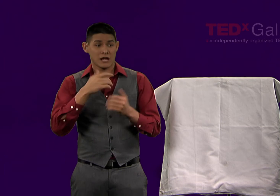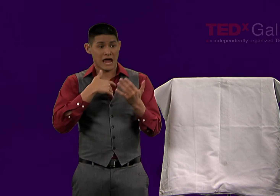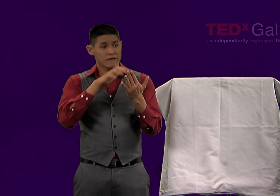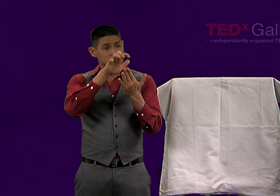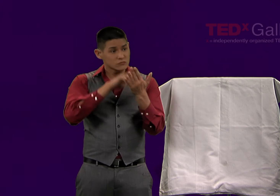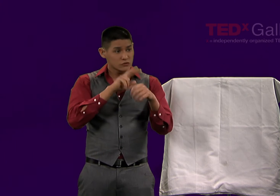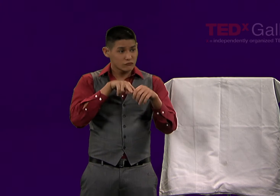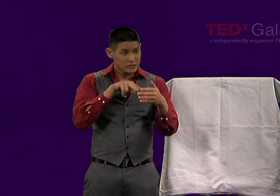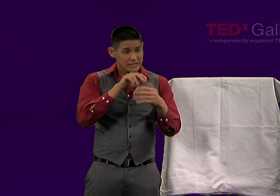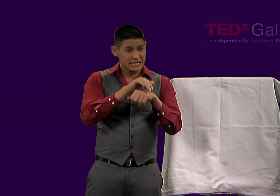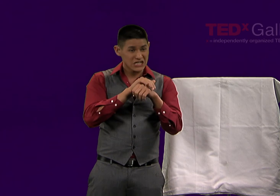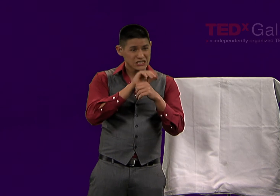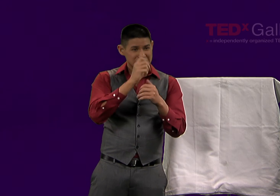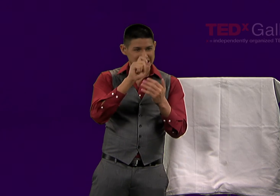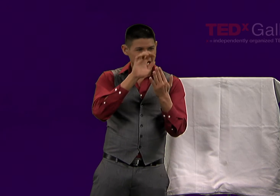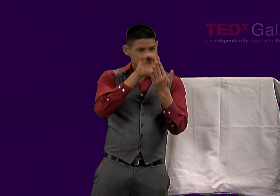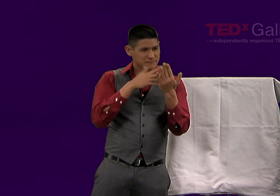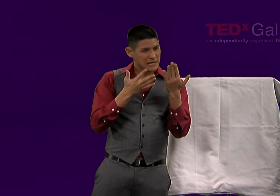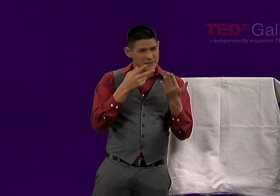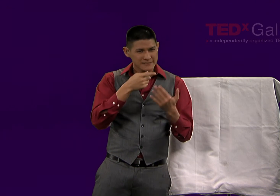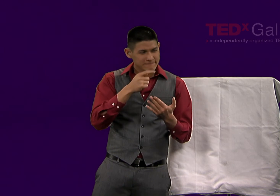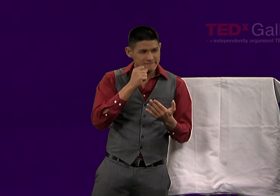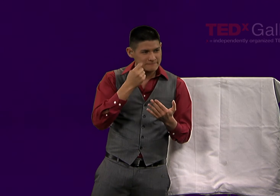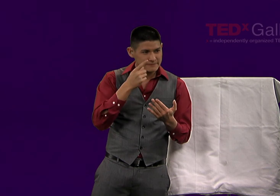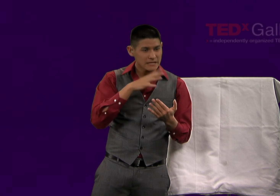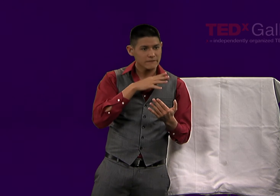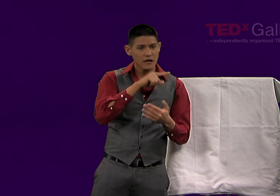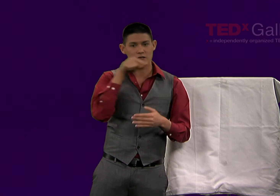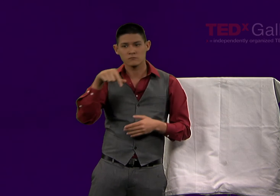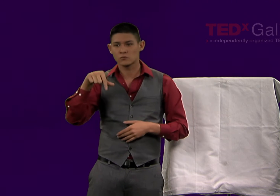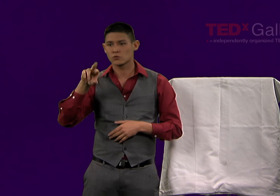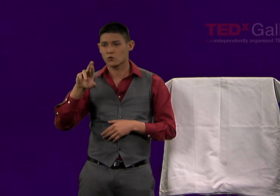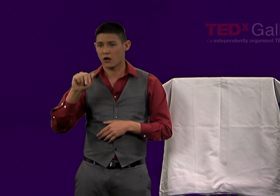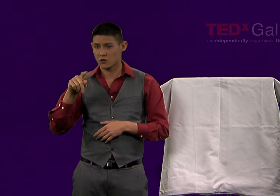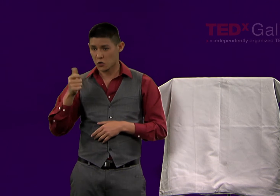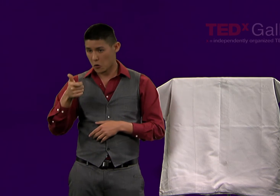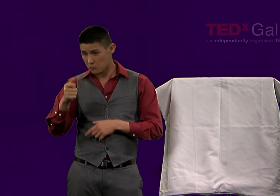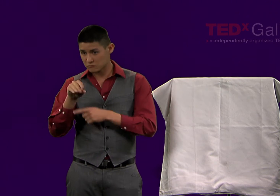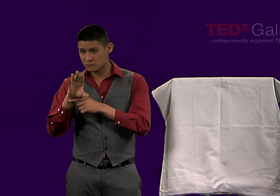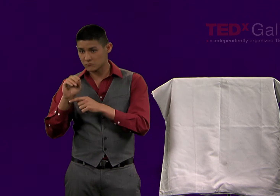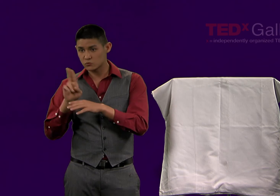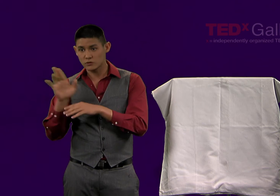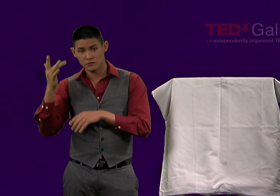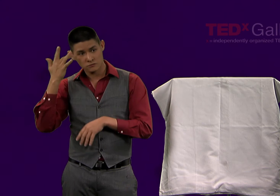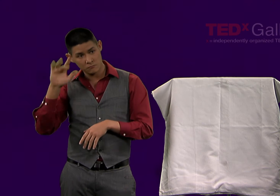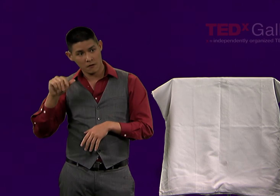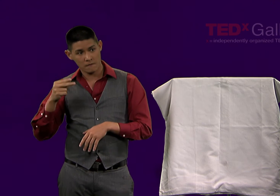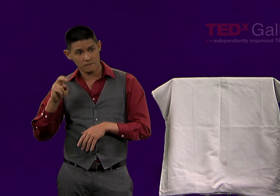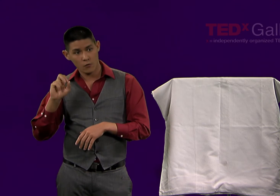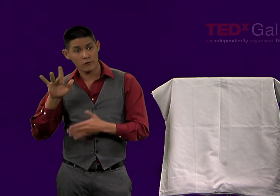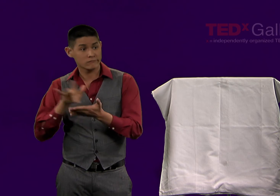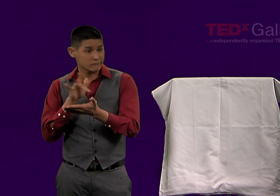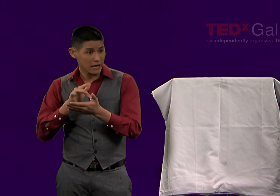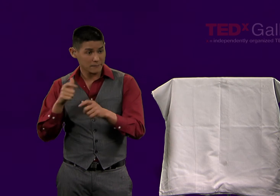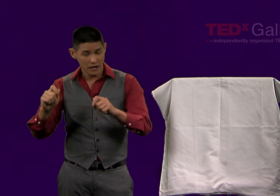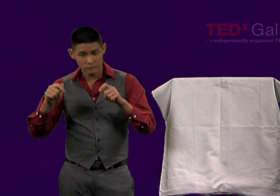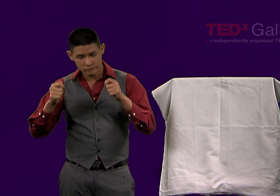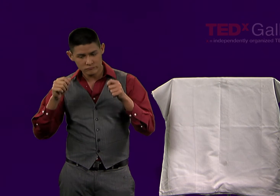So that text would not be as accessible. The use of a QR code on a smartphone or an iPad could then access signed information